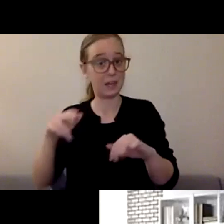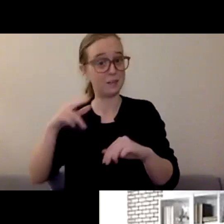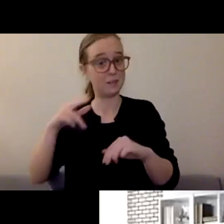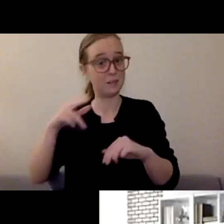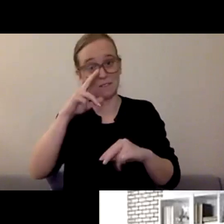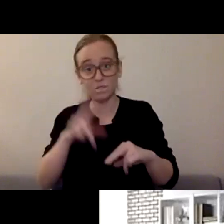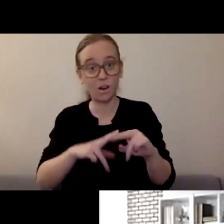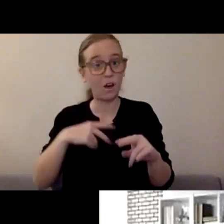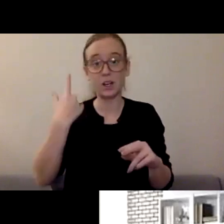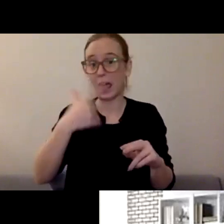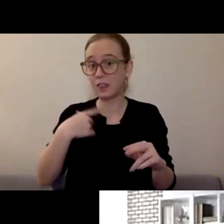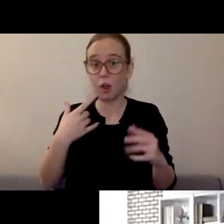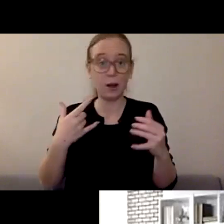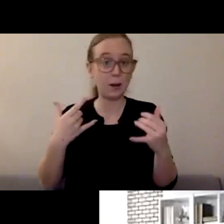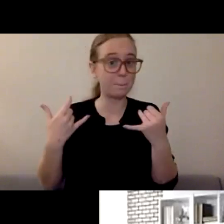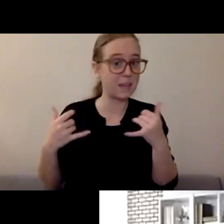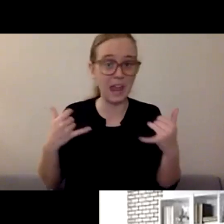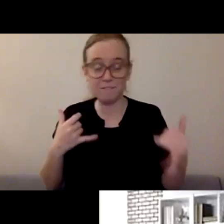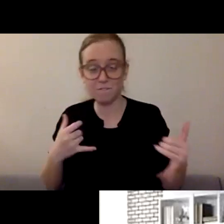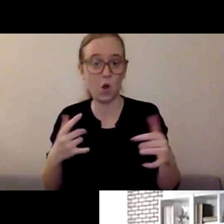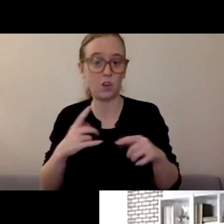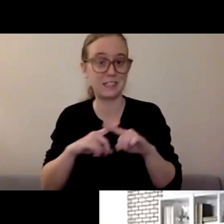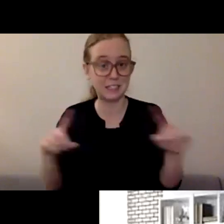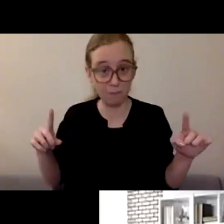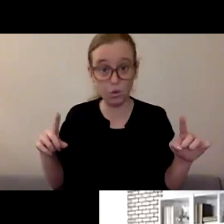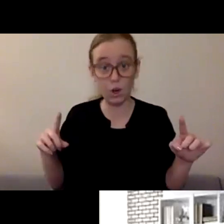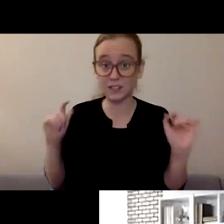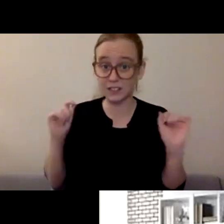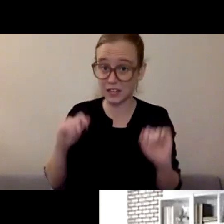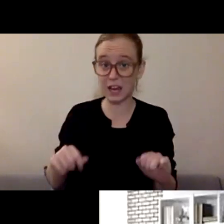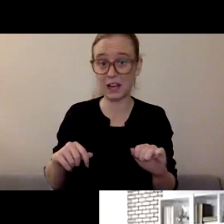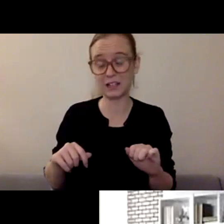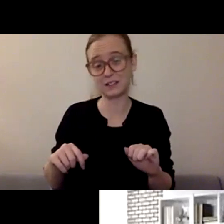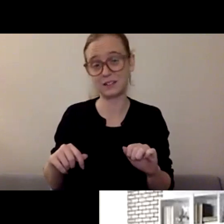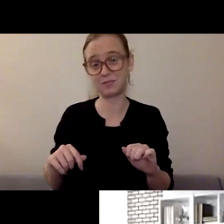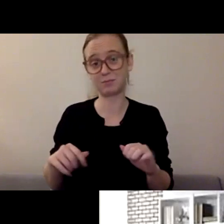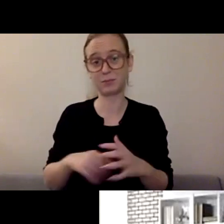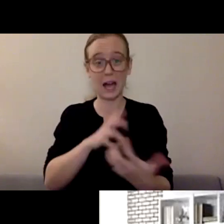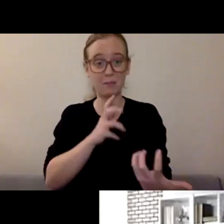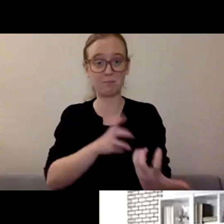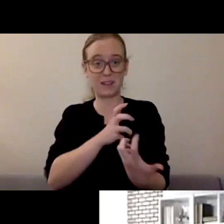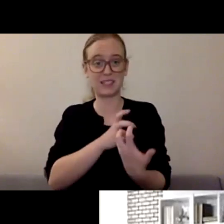especially with some of our young kids. And then Crystal, you were talking about this notion